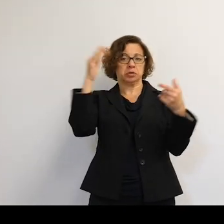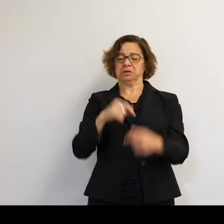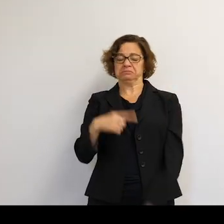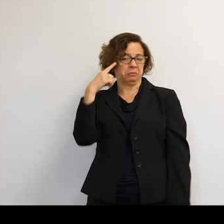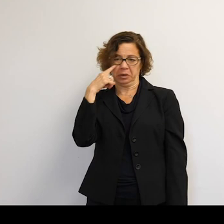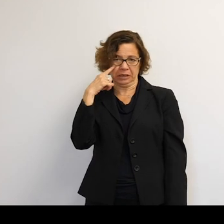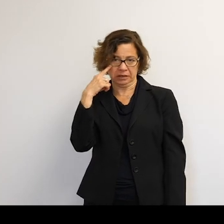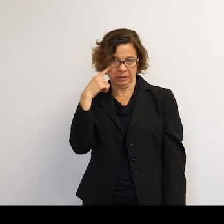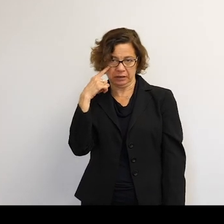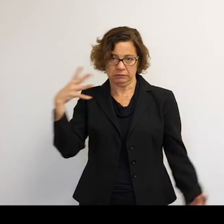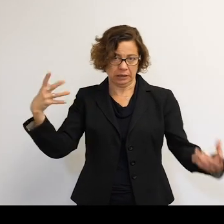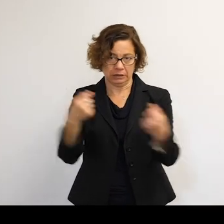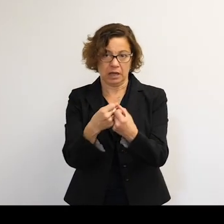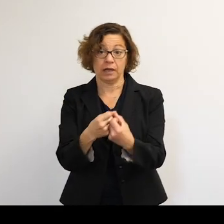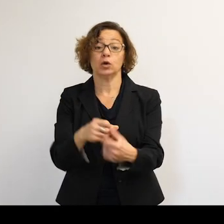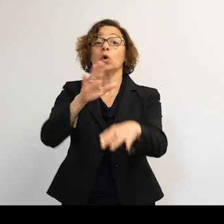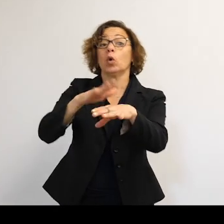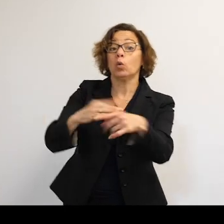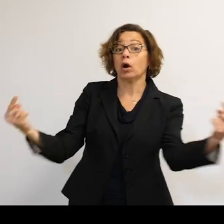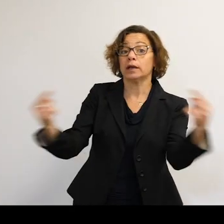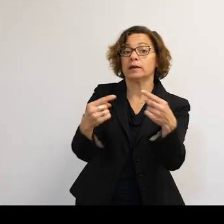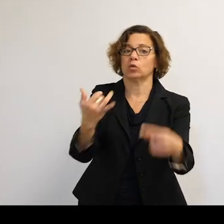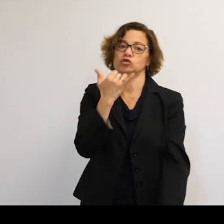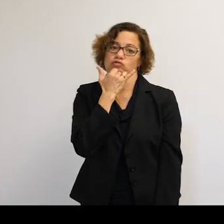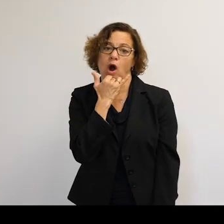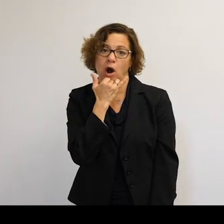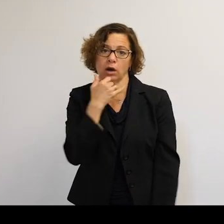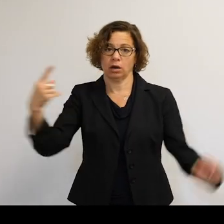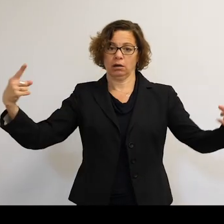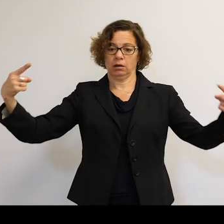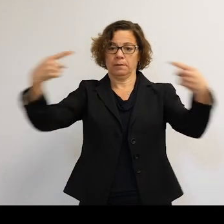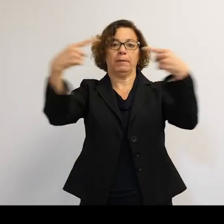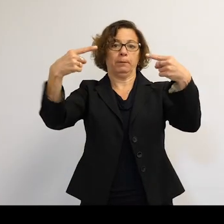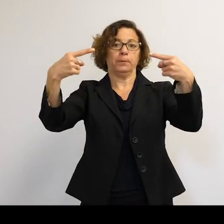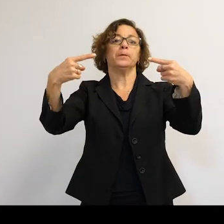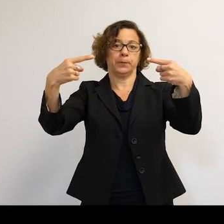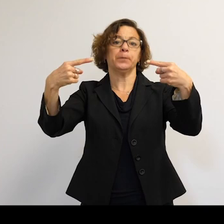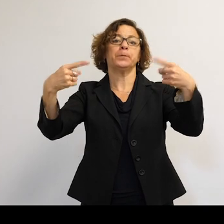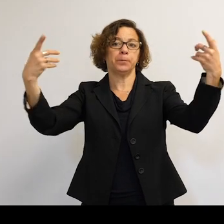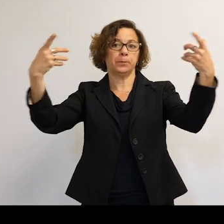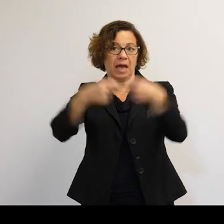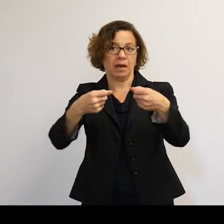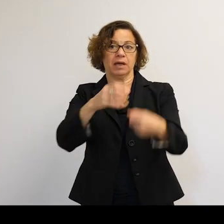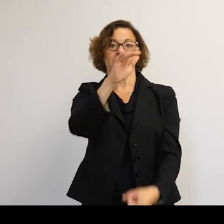That warning was wrong, OK? You can see the path of Kosmos here in pink.